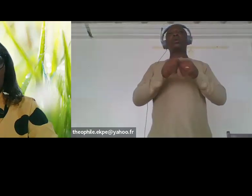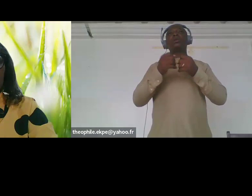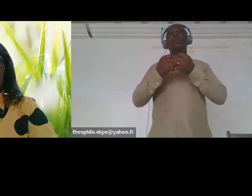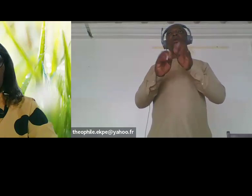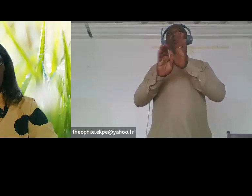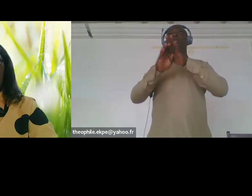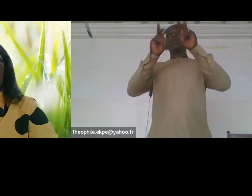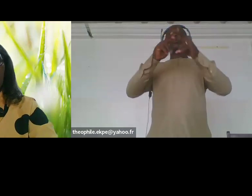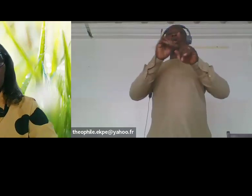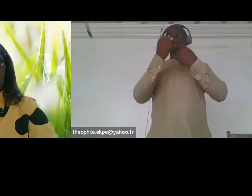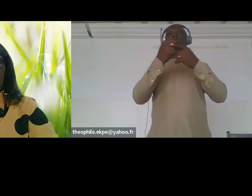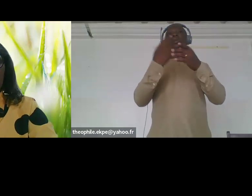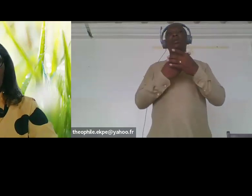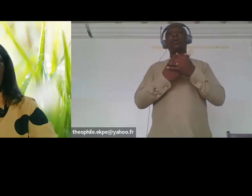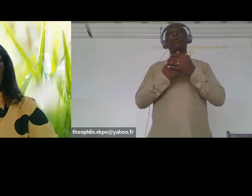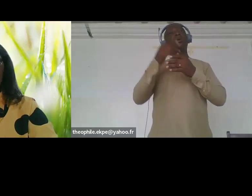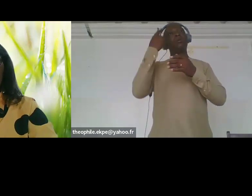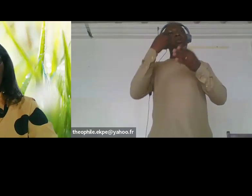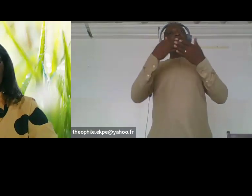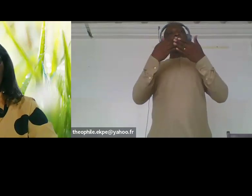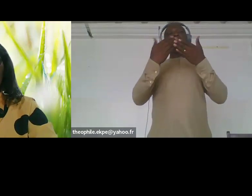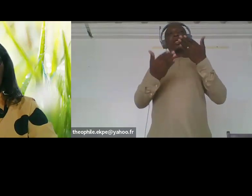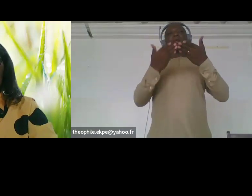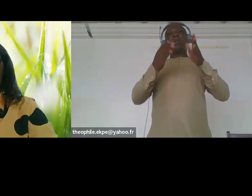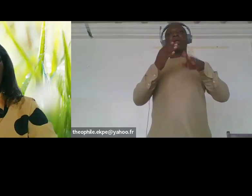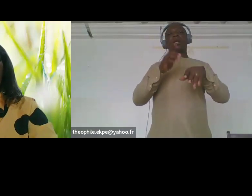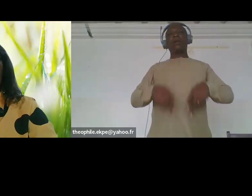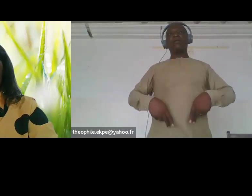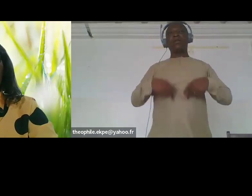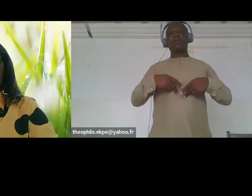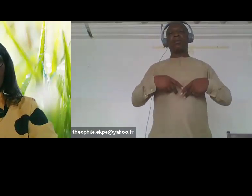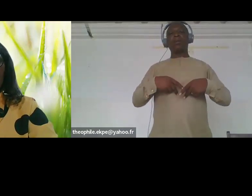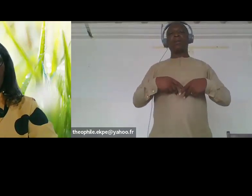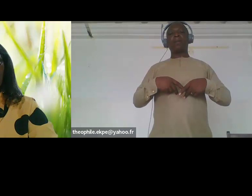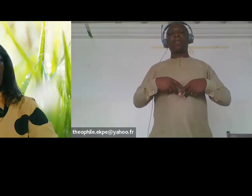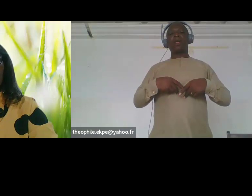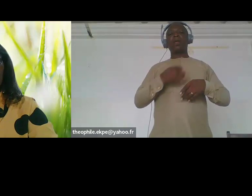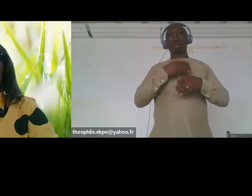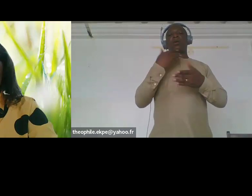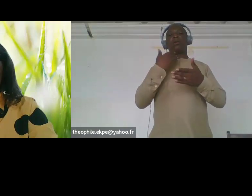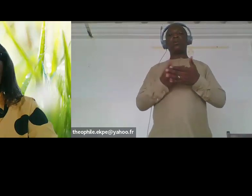drought yet they are still in need of the waterfall performing their expected